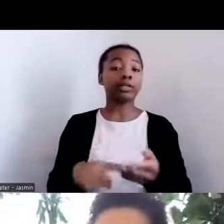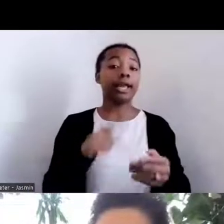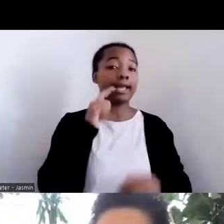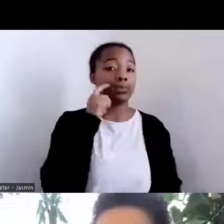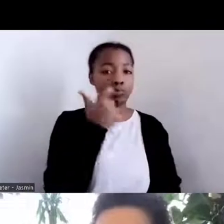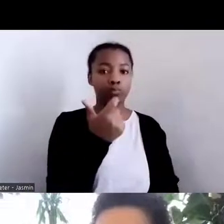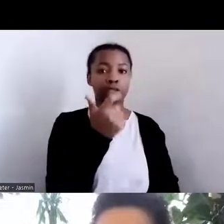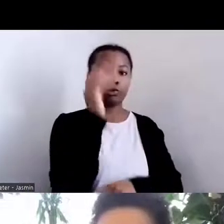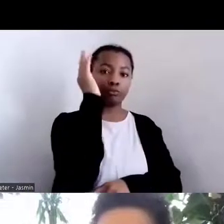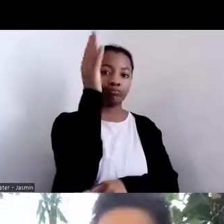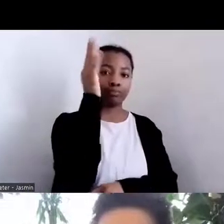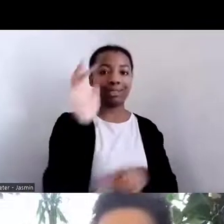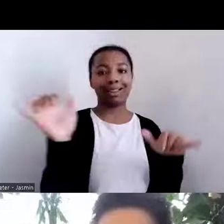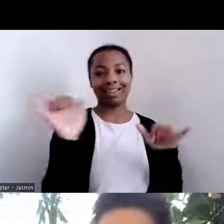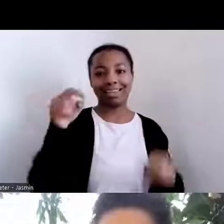So thank you, everyone, for being here.